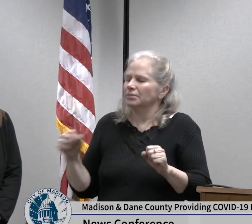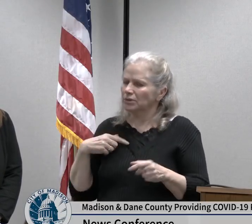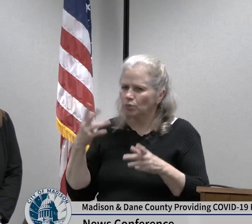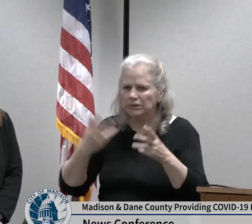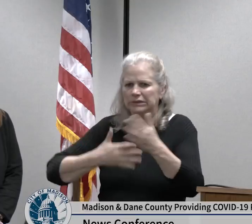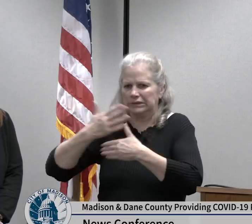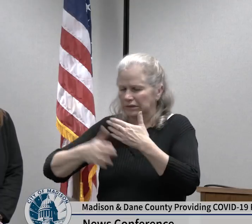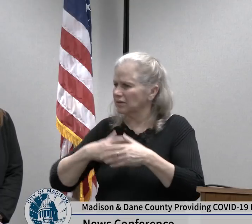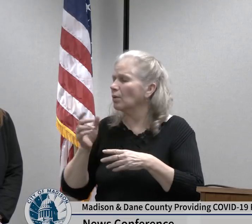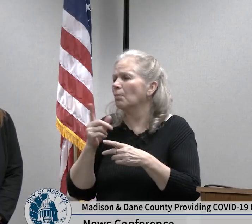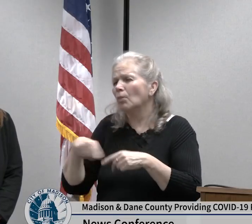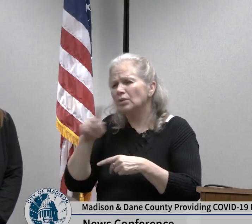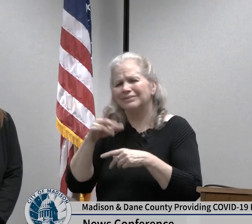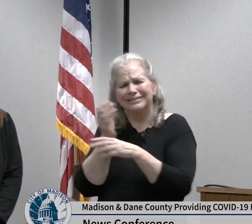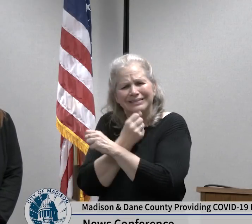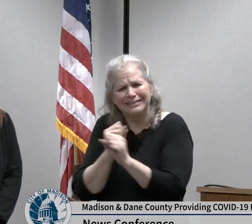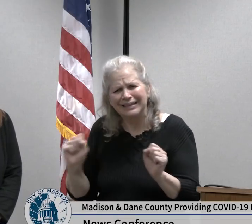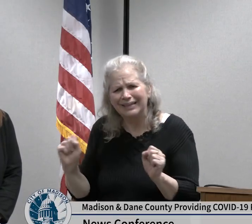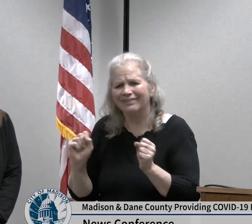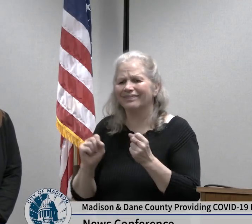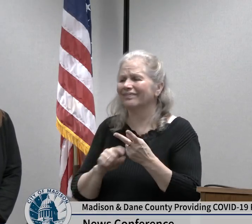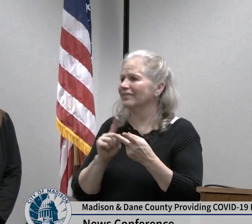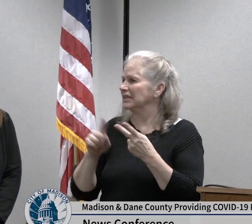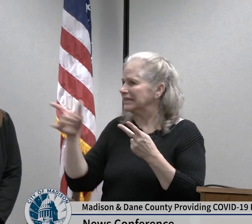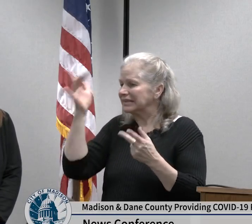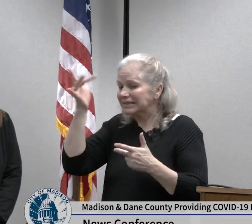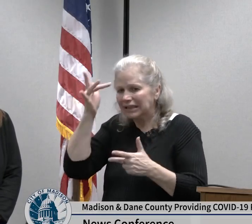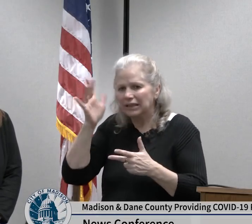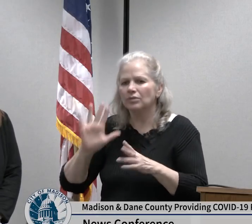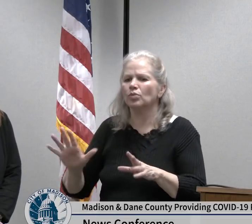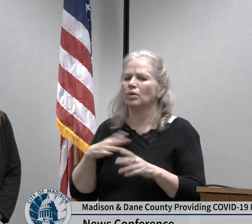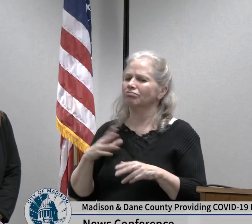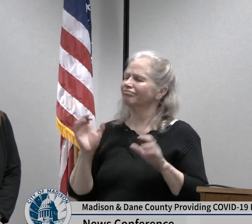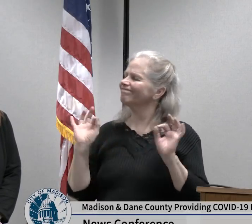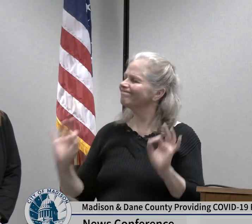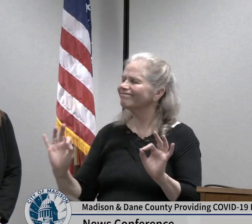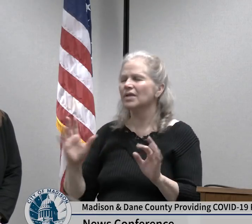the virus and do all everything within our power to manage the situation in an